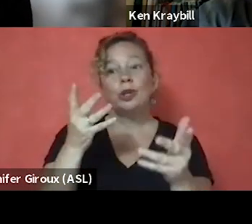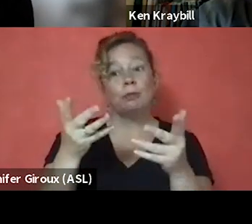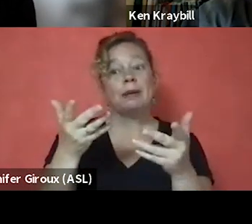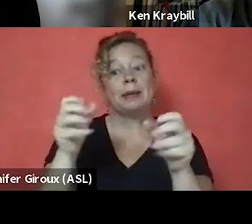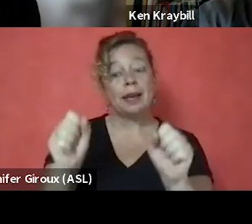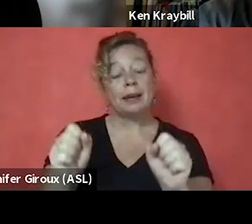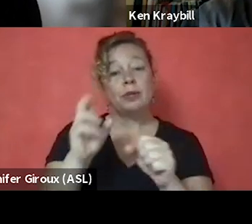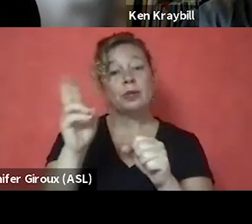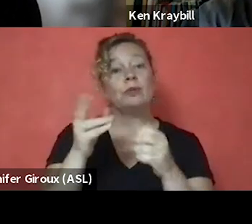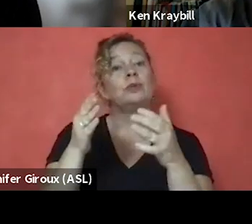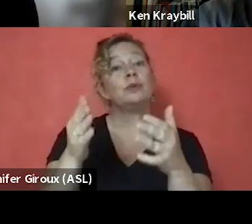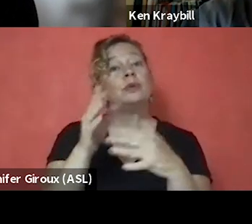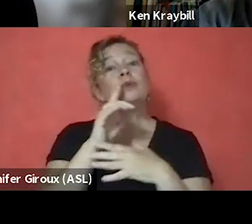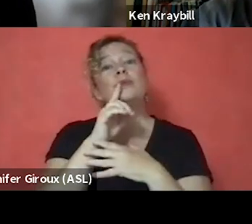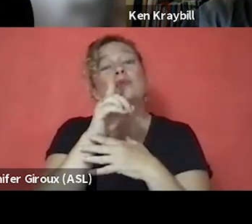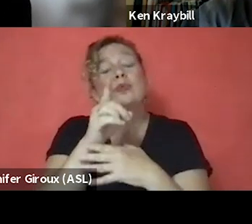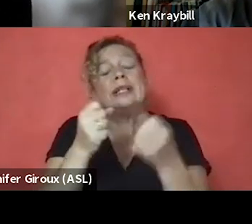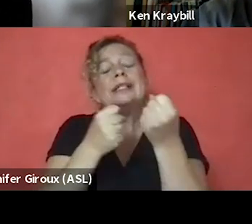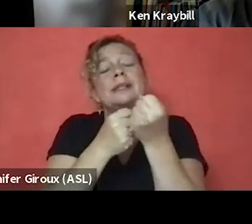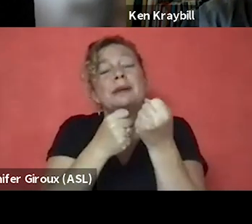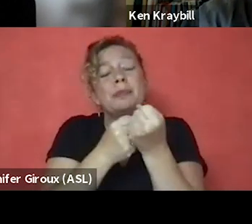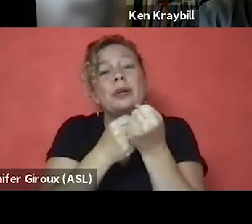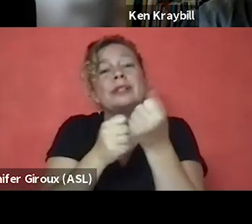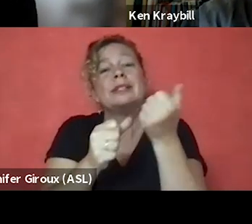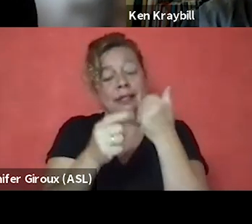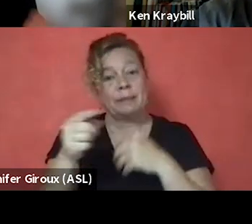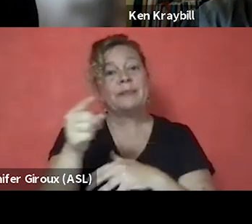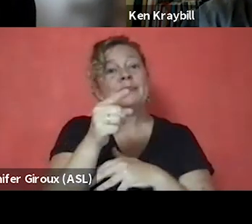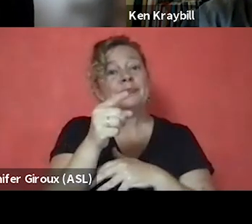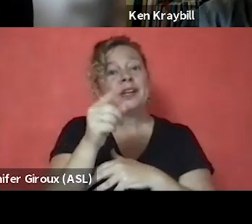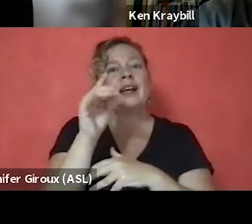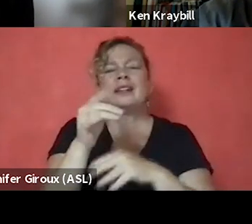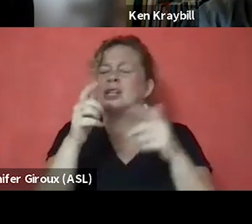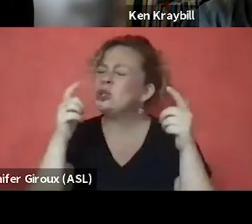in a way that really supports and assist them. That's a huge one.